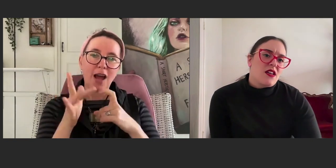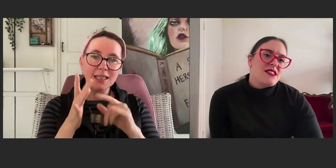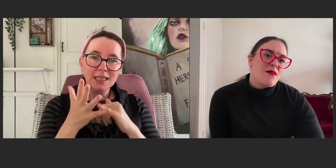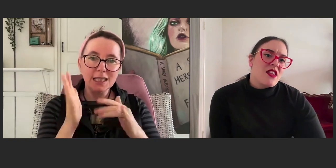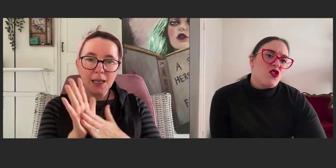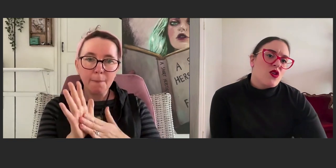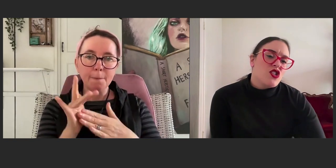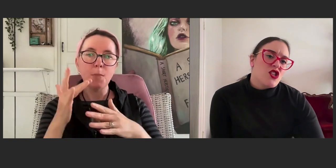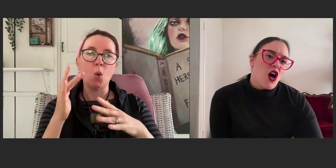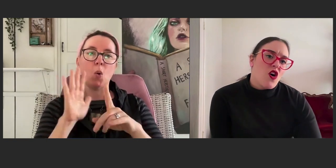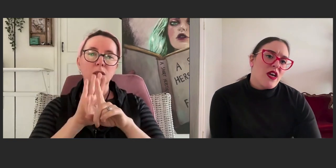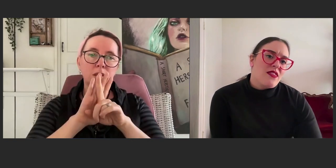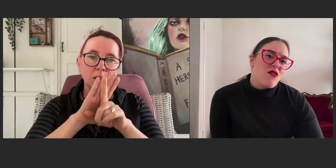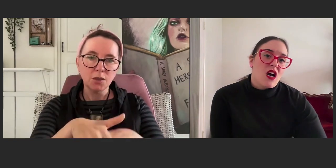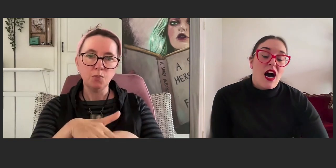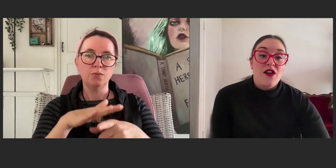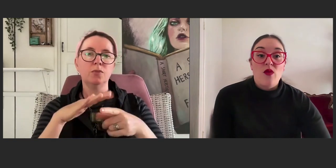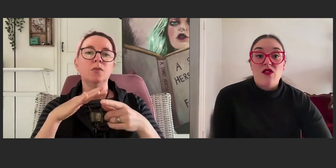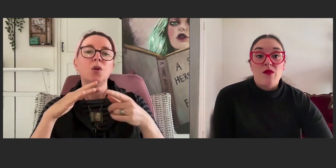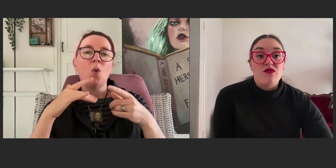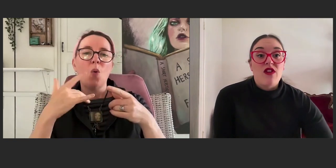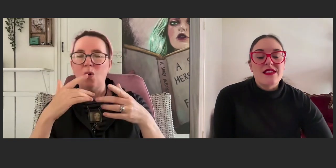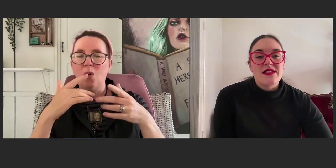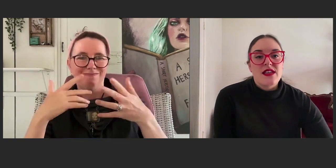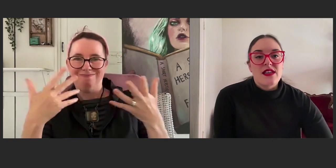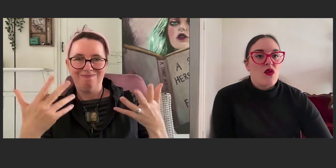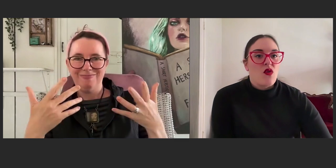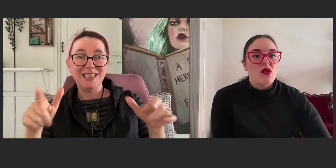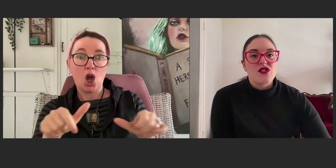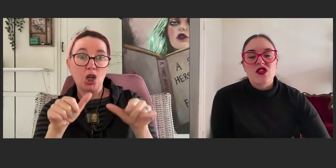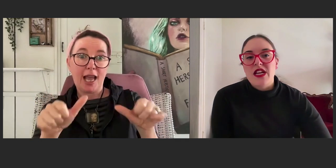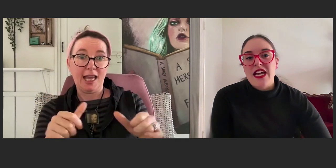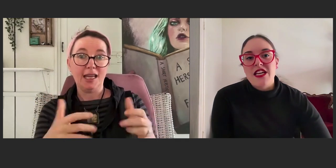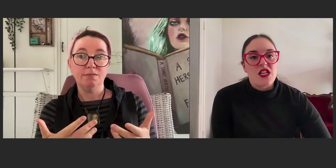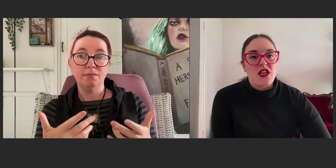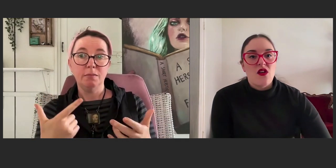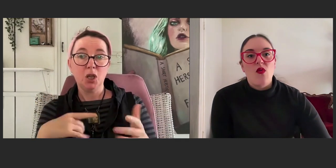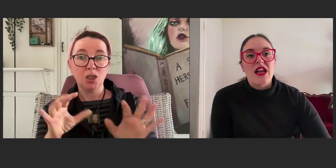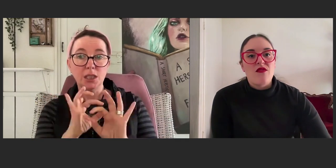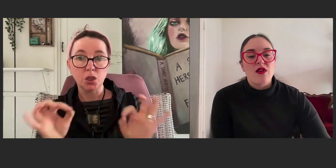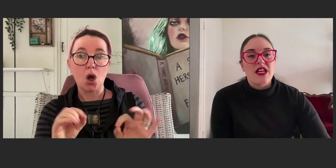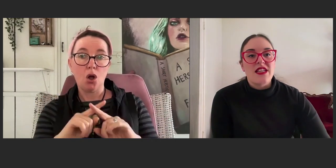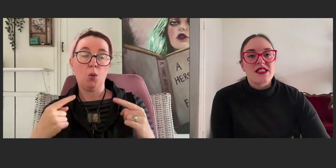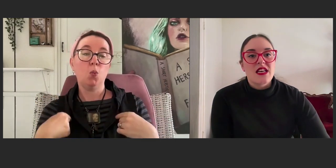It's something that you can show in that regard, whether it be racism or discrimination or whatever it is.